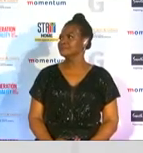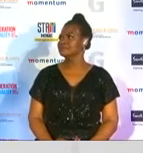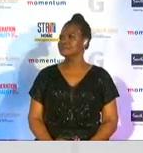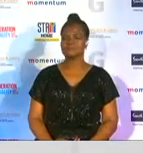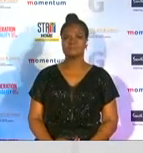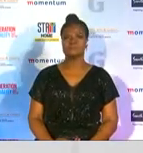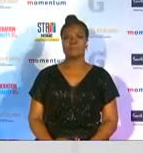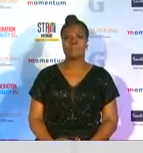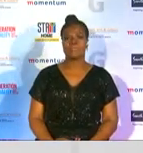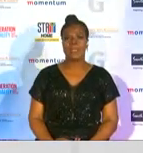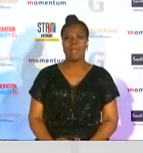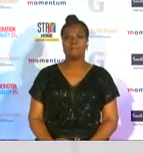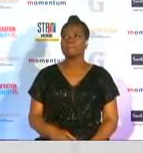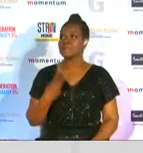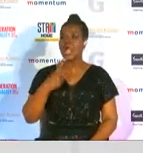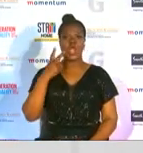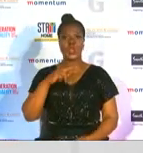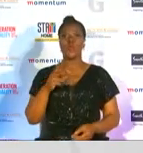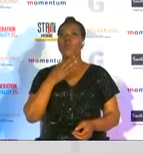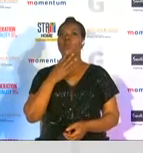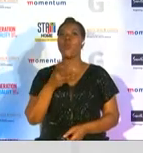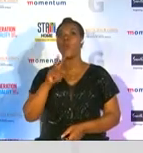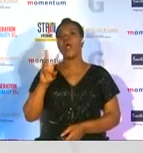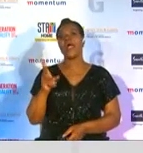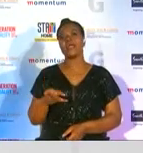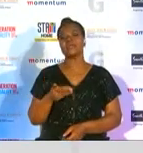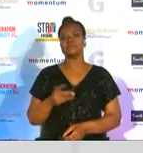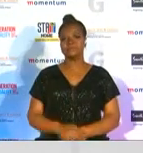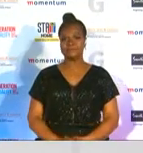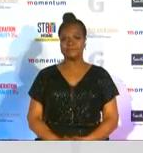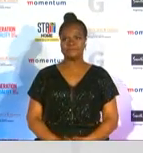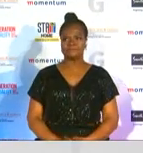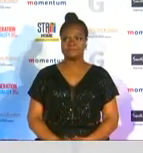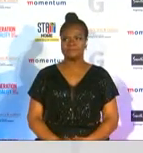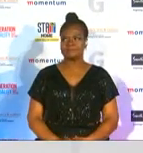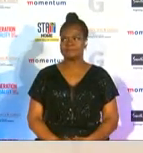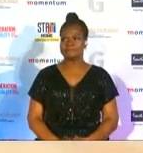stunning on the red carpet rachel where are you what's happening